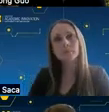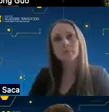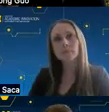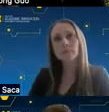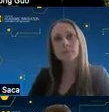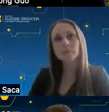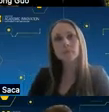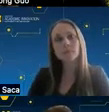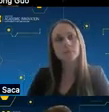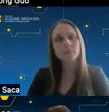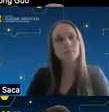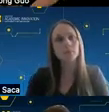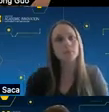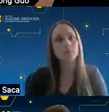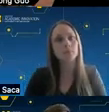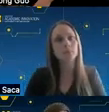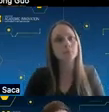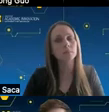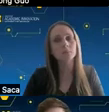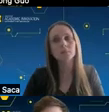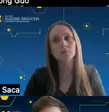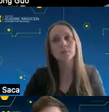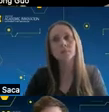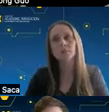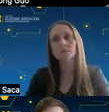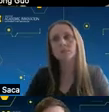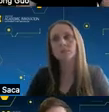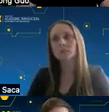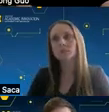because the curriculum has this kind of legitimizing effect so when learners can see